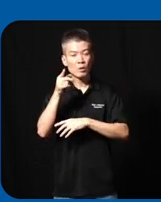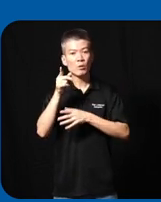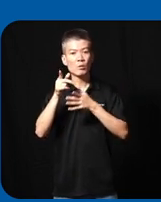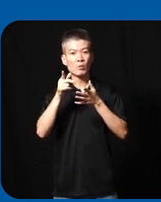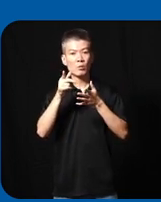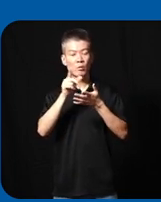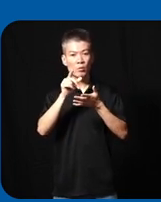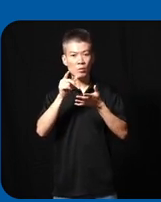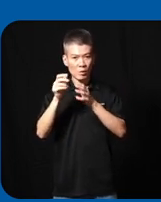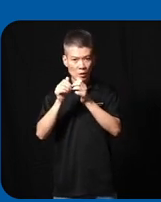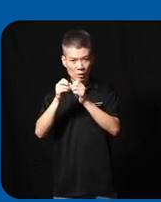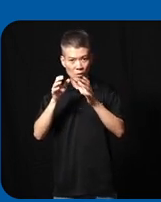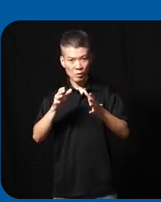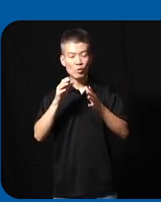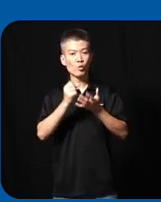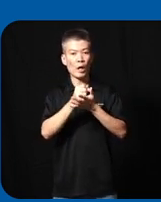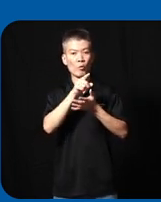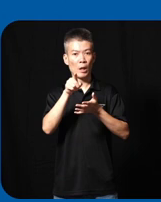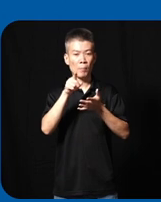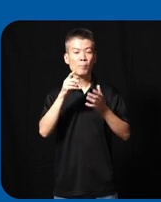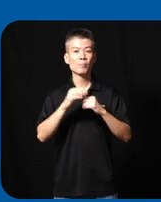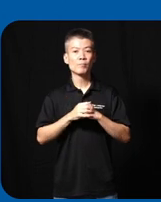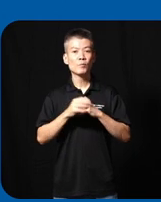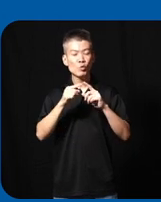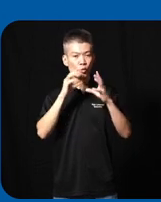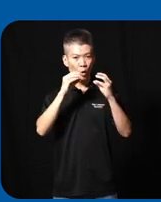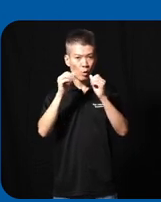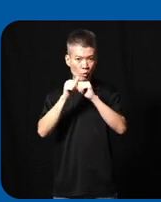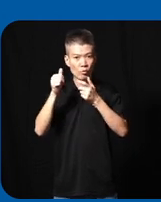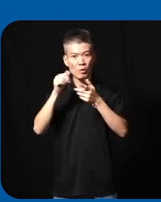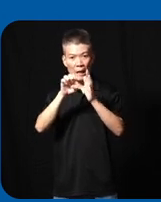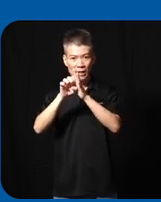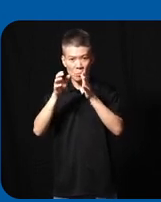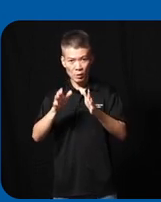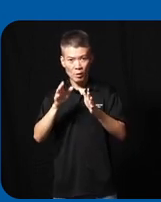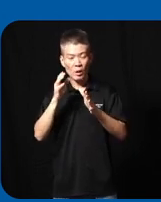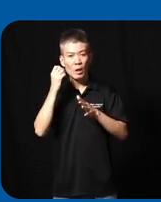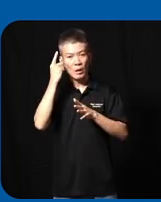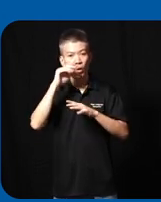Lang sign language interpreters to help them to talk with the exhibitor and understands all those